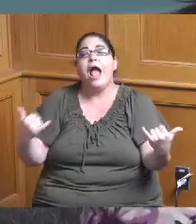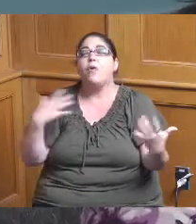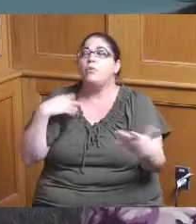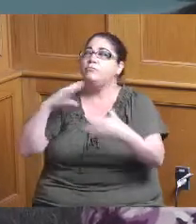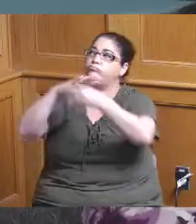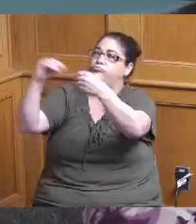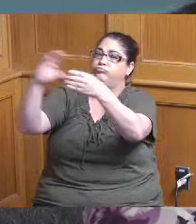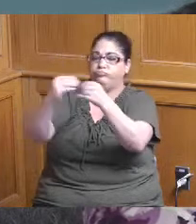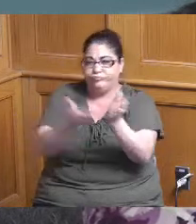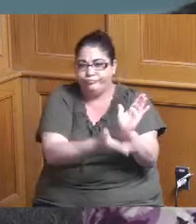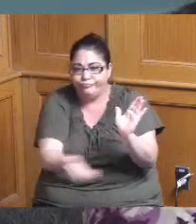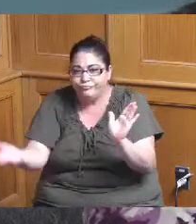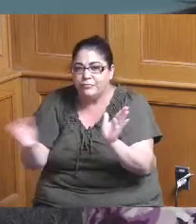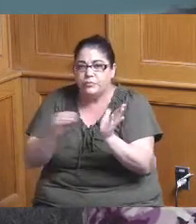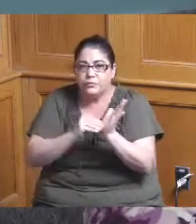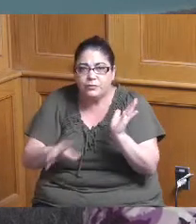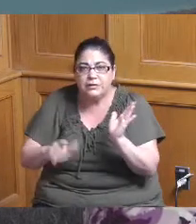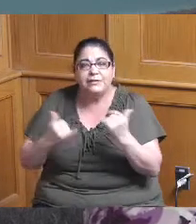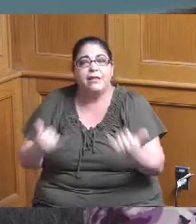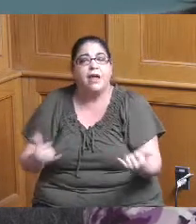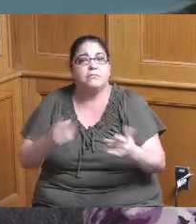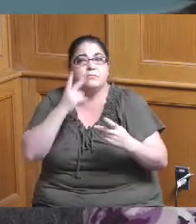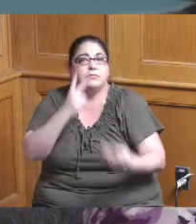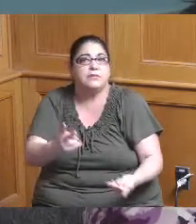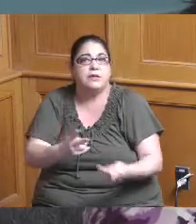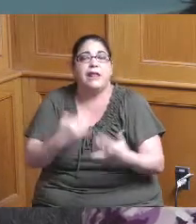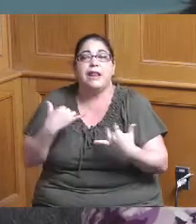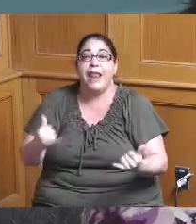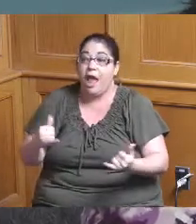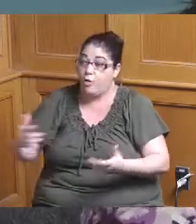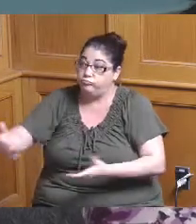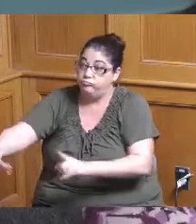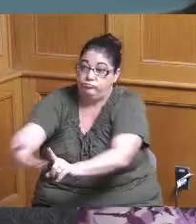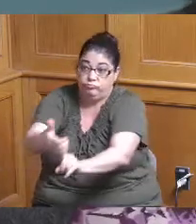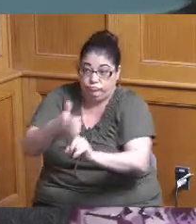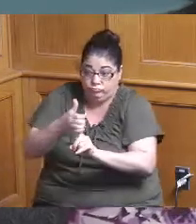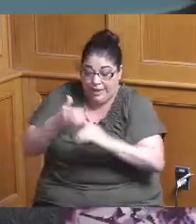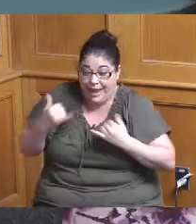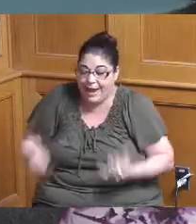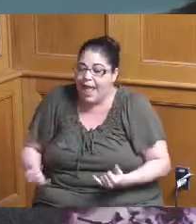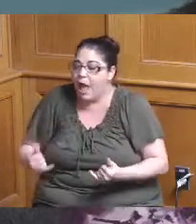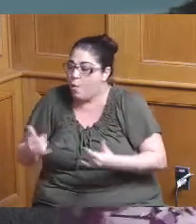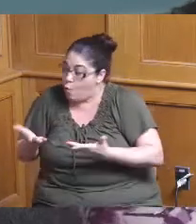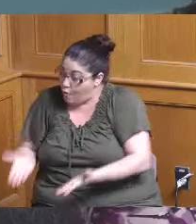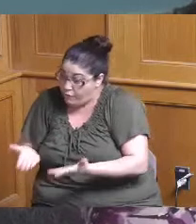we're getting them in we're showing them educating what we have to offer what they might look into